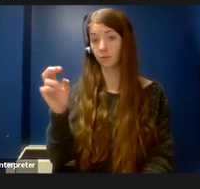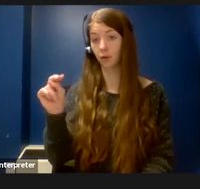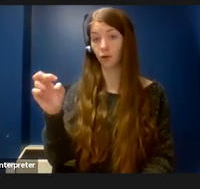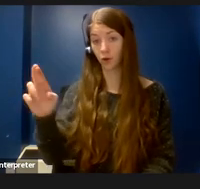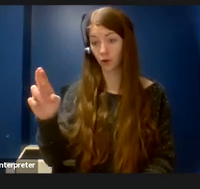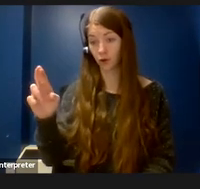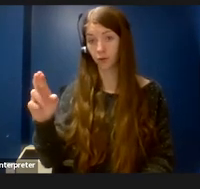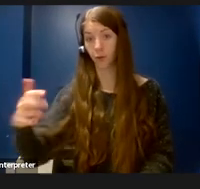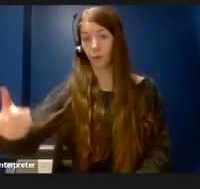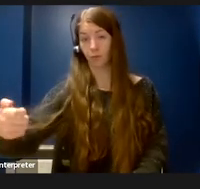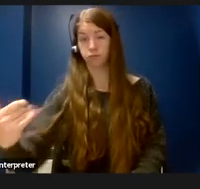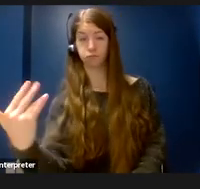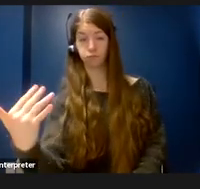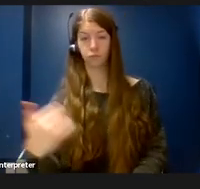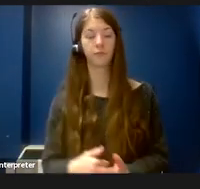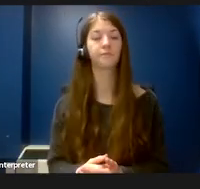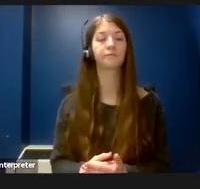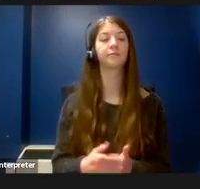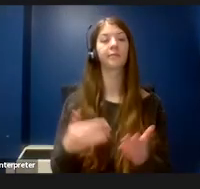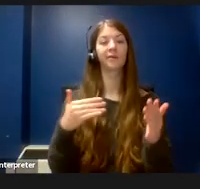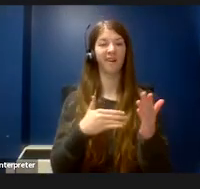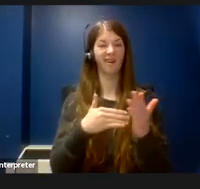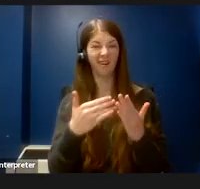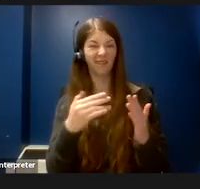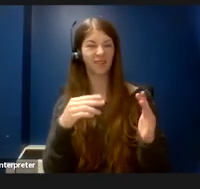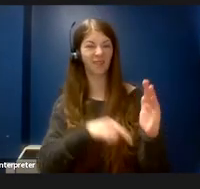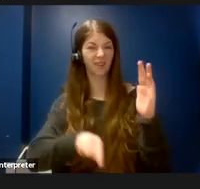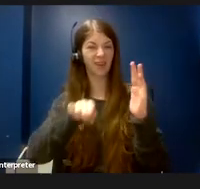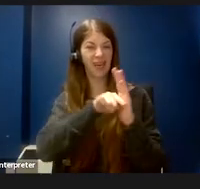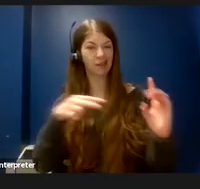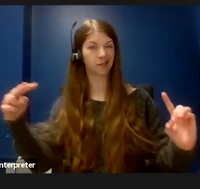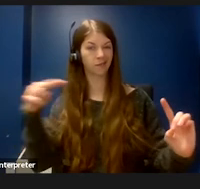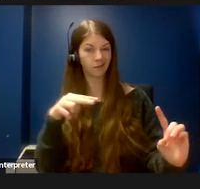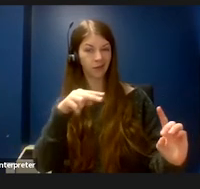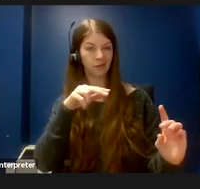There's oftentimes a stigma that is associated with assistive technology that I’d like to